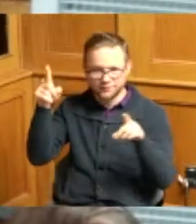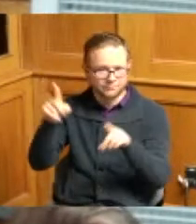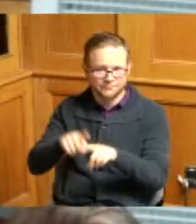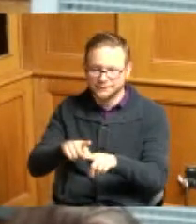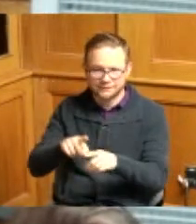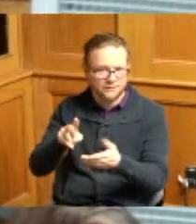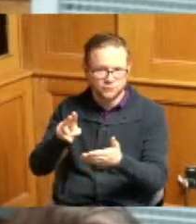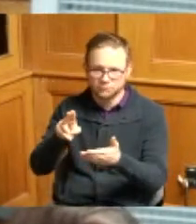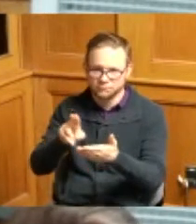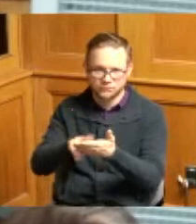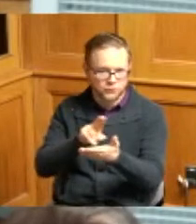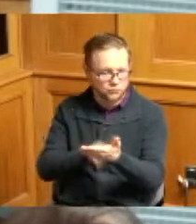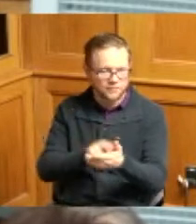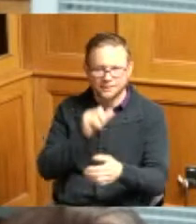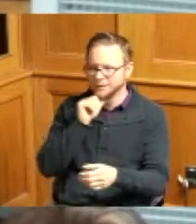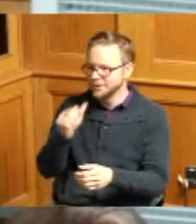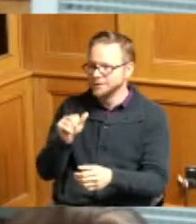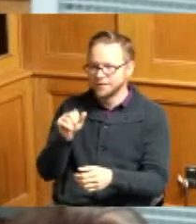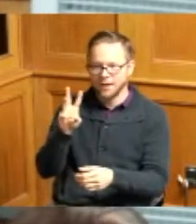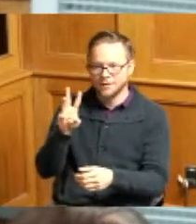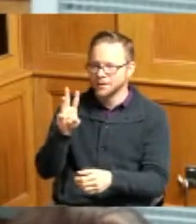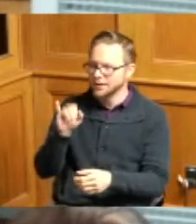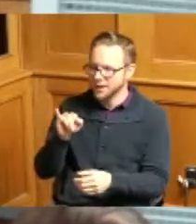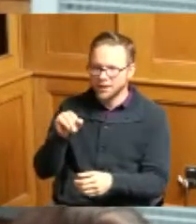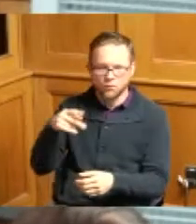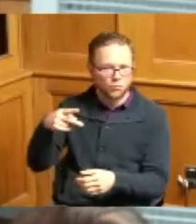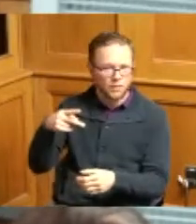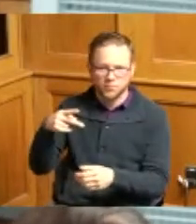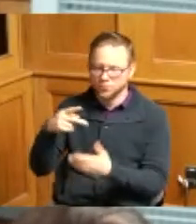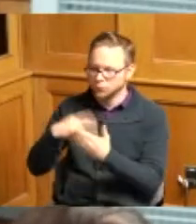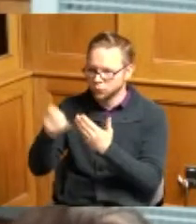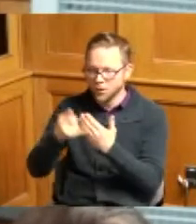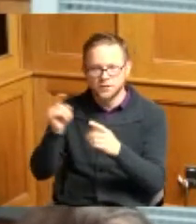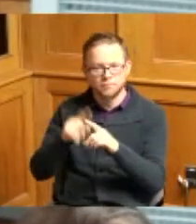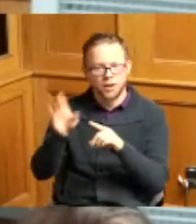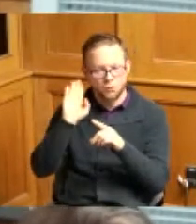provide related benefits and will assist MSD in complying with those requirements so I have